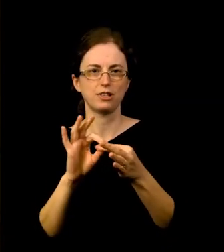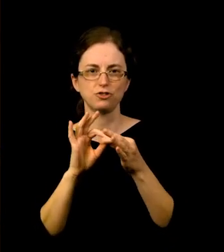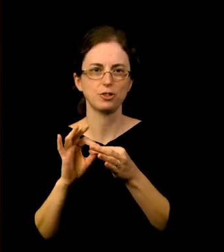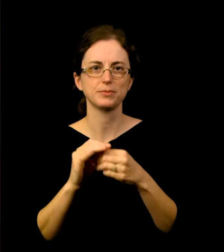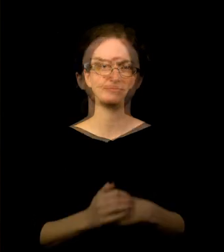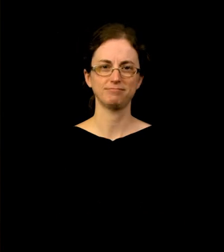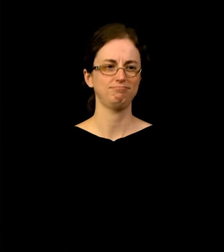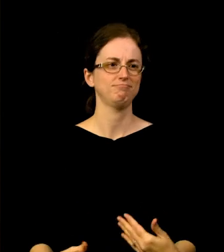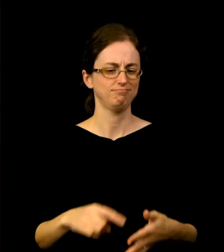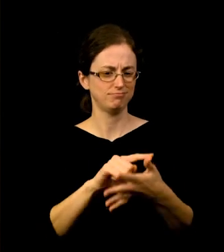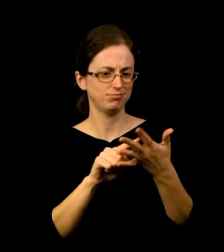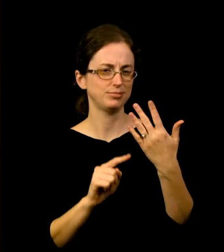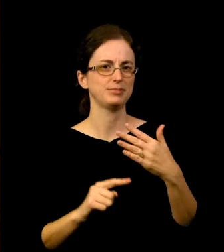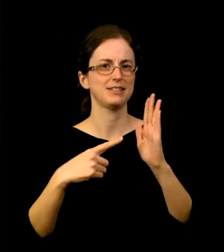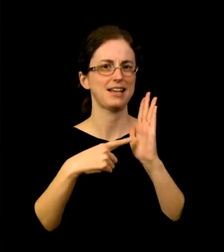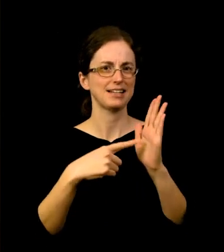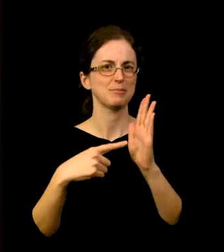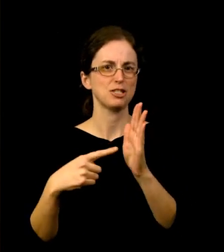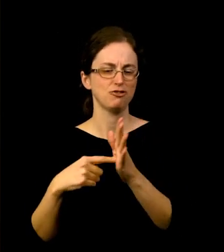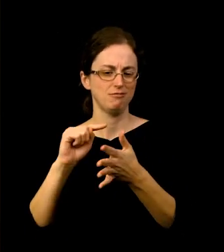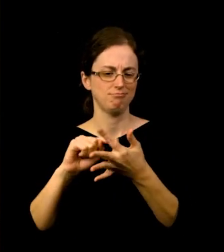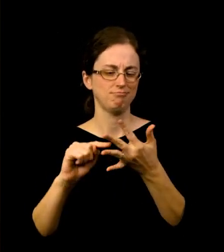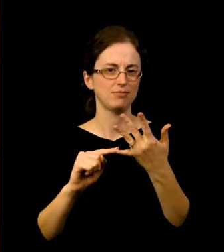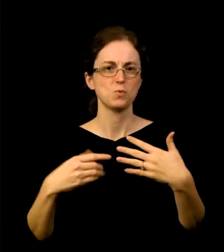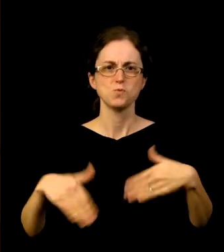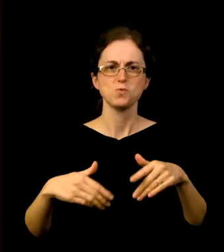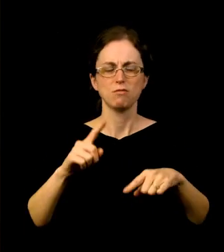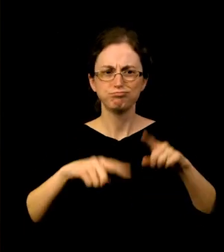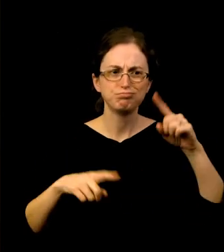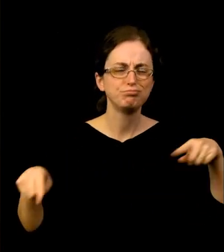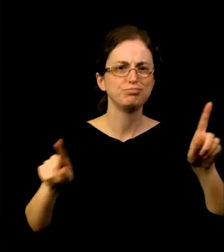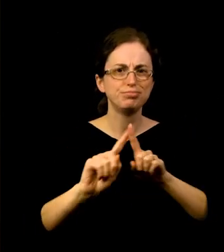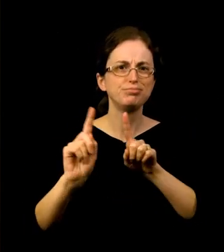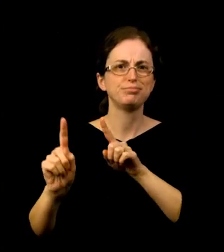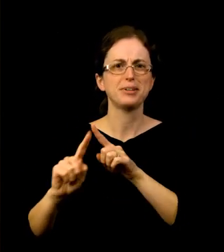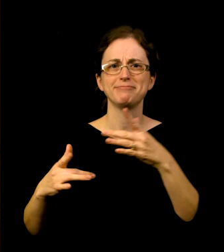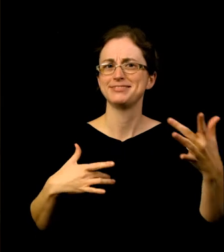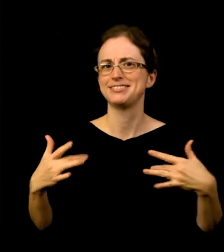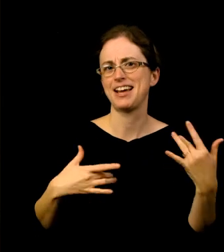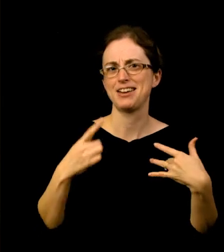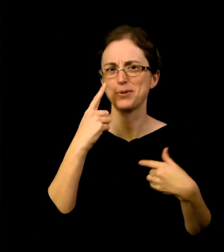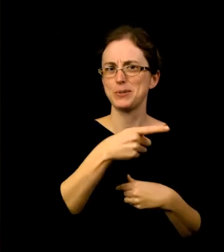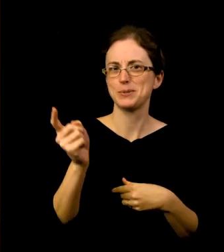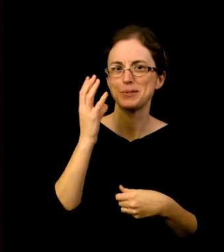This slate of exhibitions is dynamic and I can’t wait for you all to experience them. I am especially proud to see the diverse